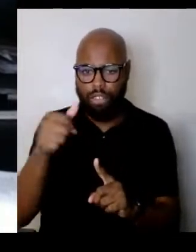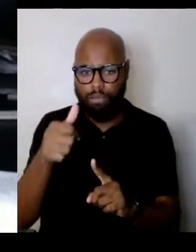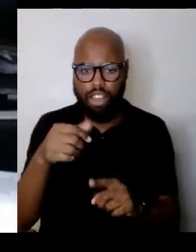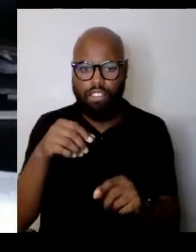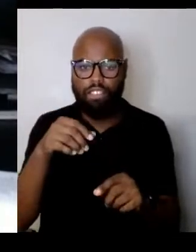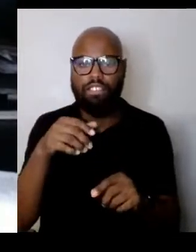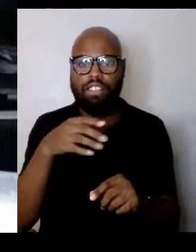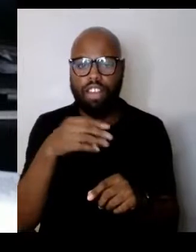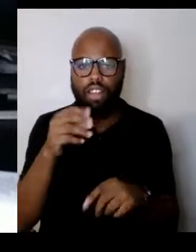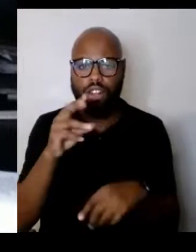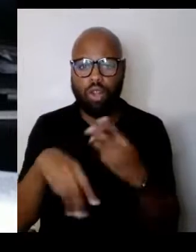Is perpetuated.